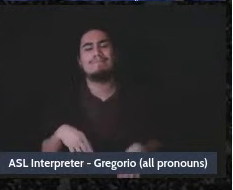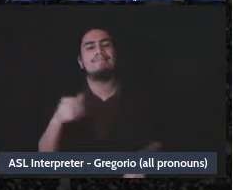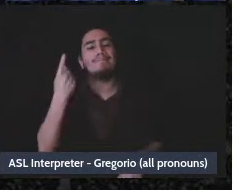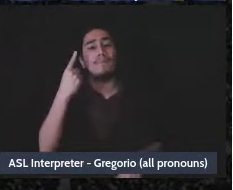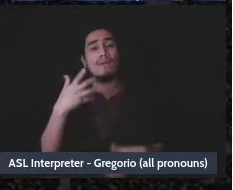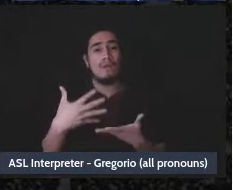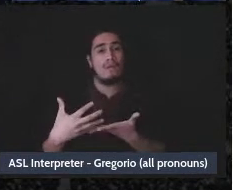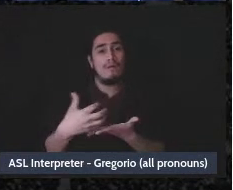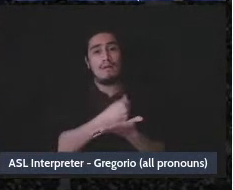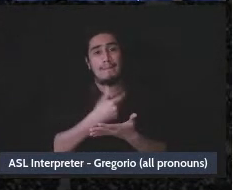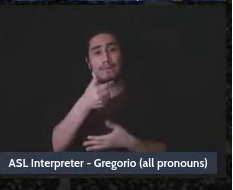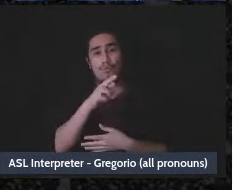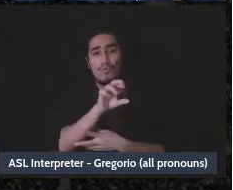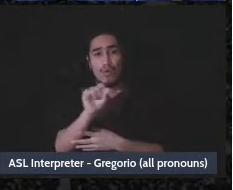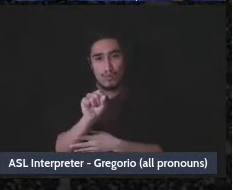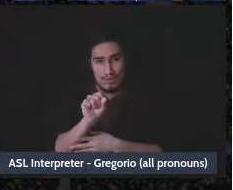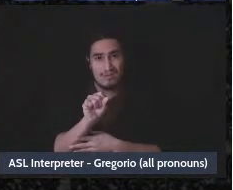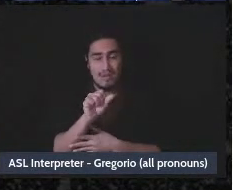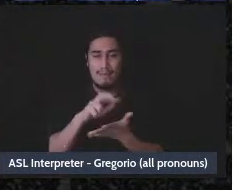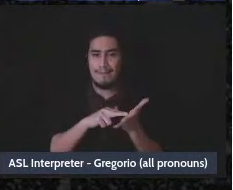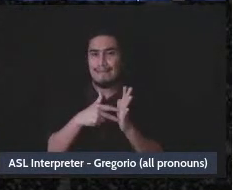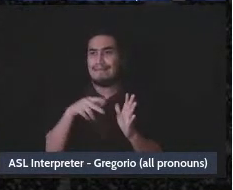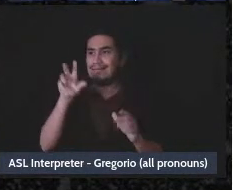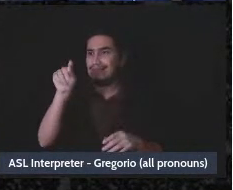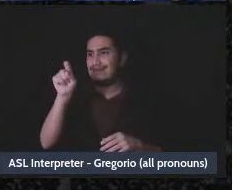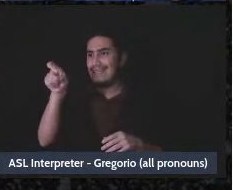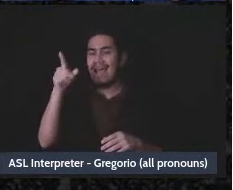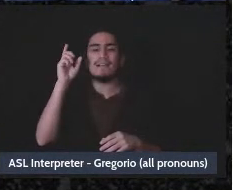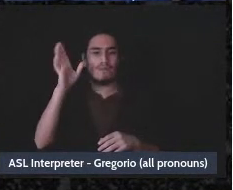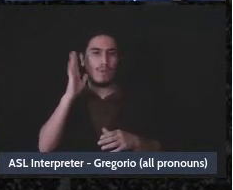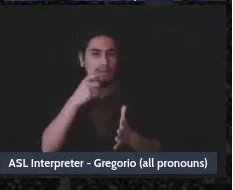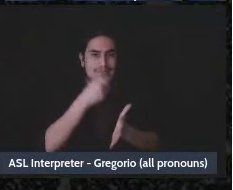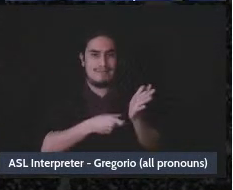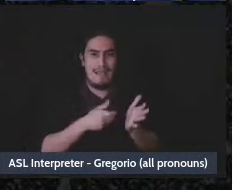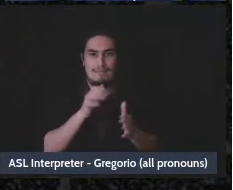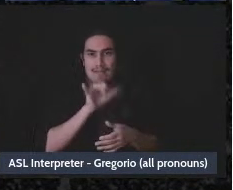taxable income under the internal revenue code - is all income, from whatever source derived,